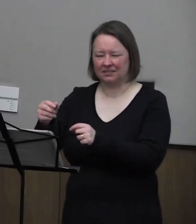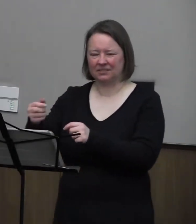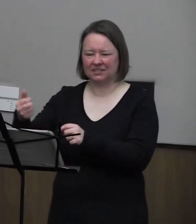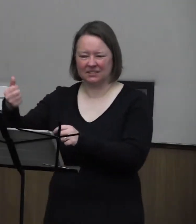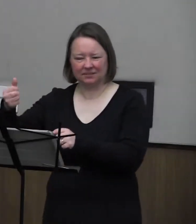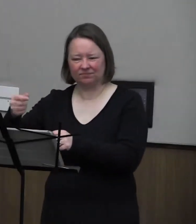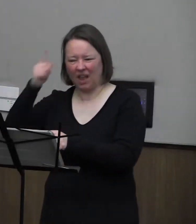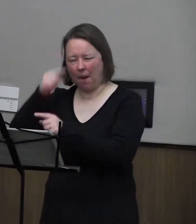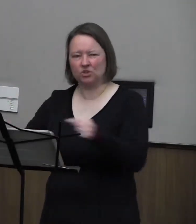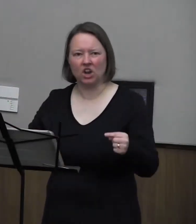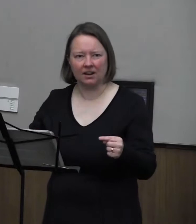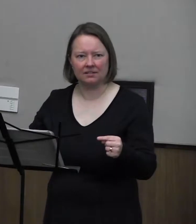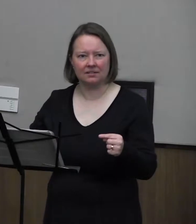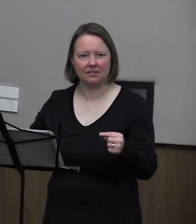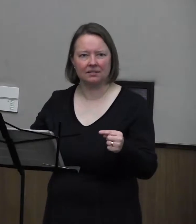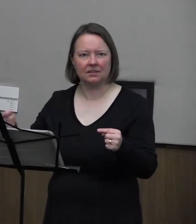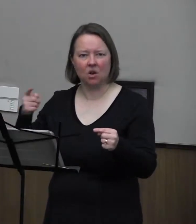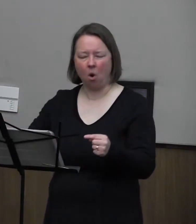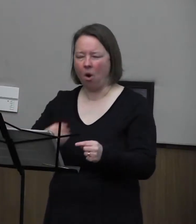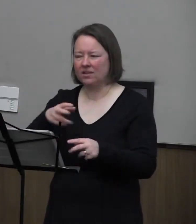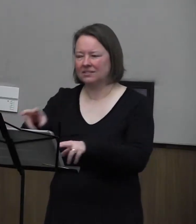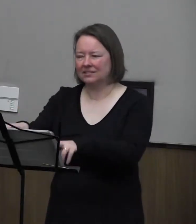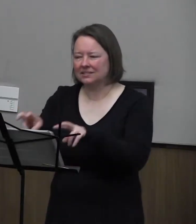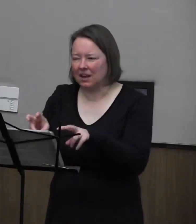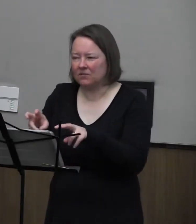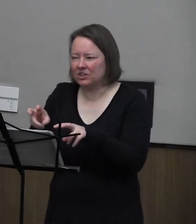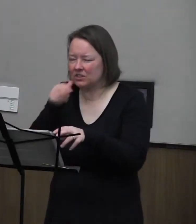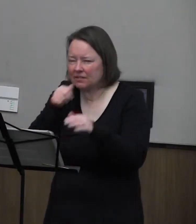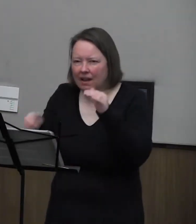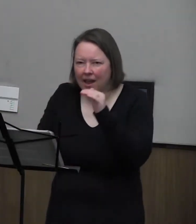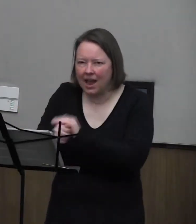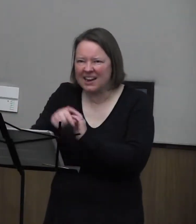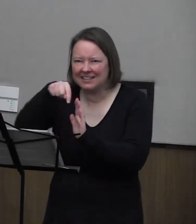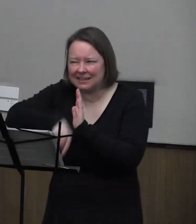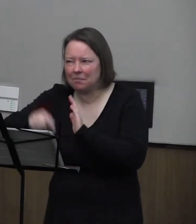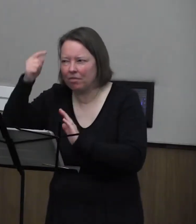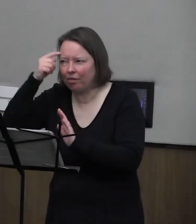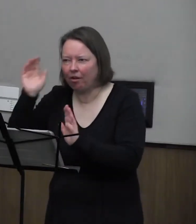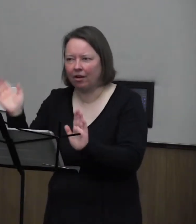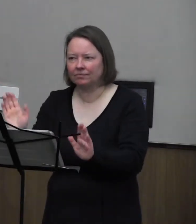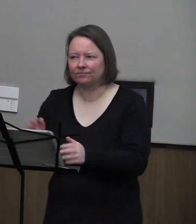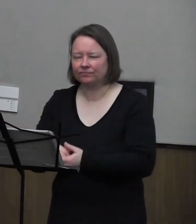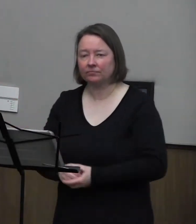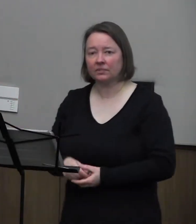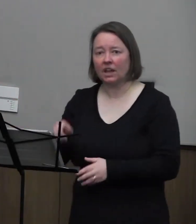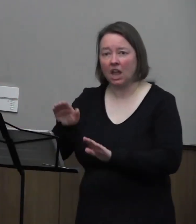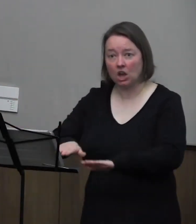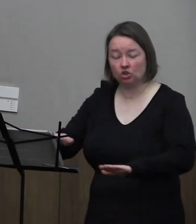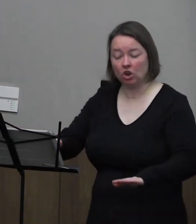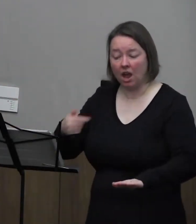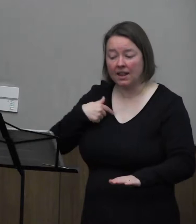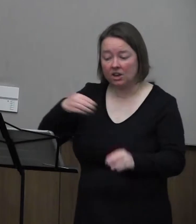or some other selfishness masquerading as deep thought. As a child, I was taught that it is